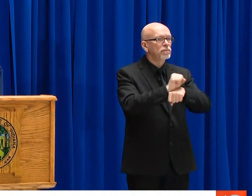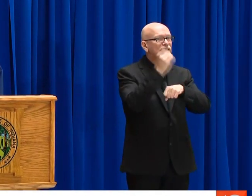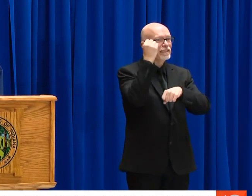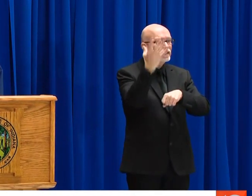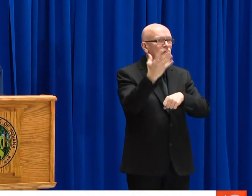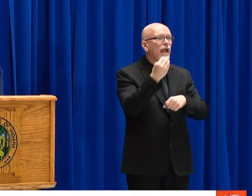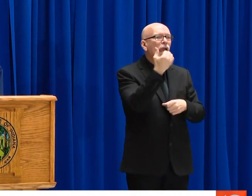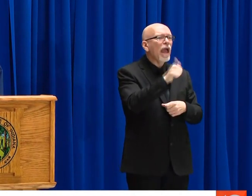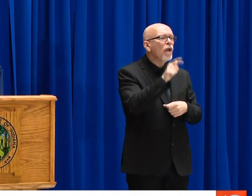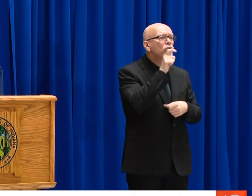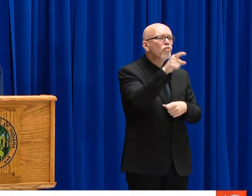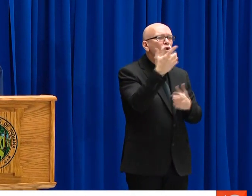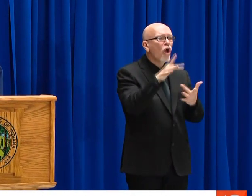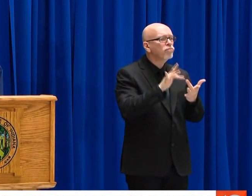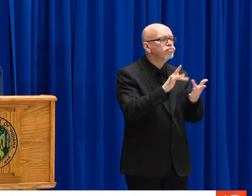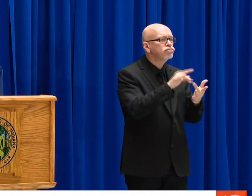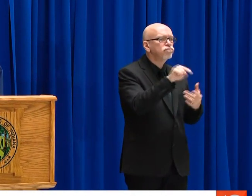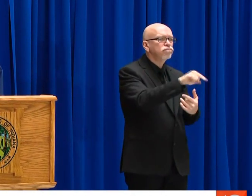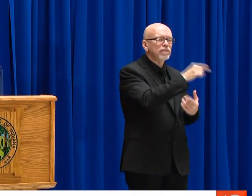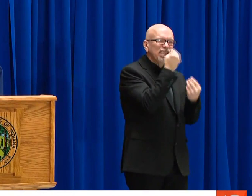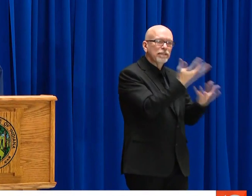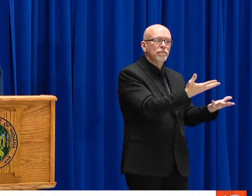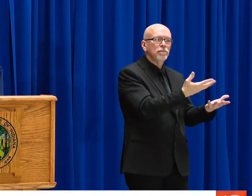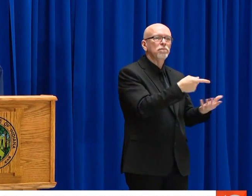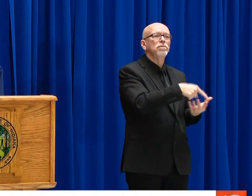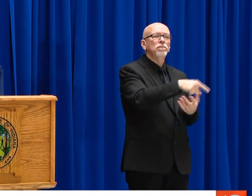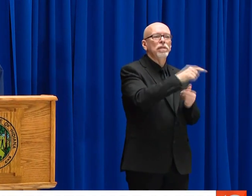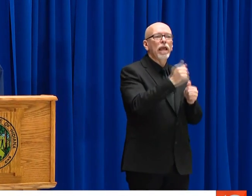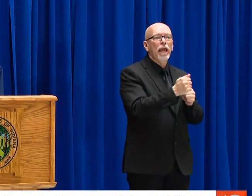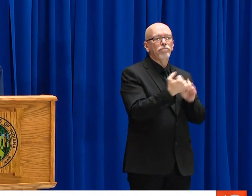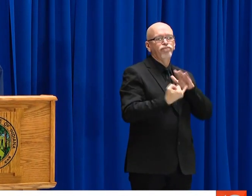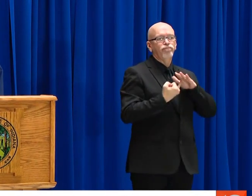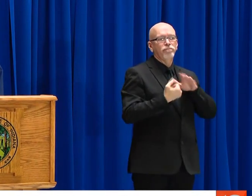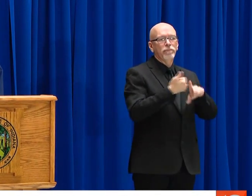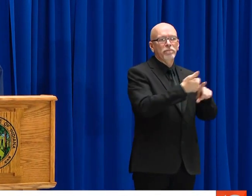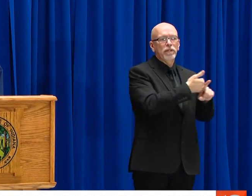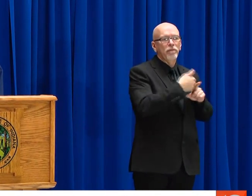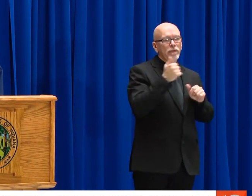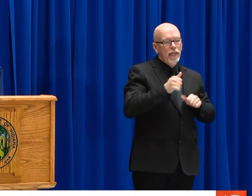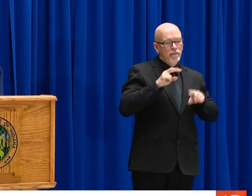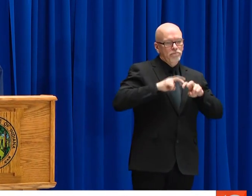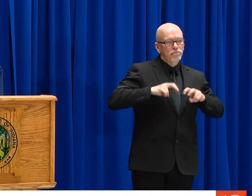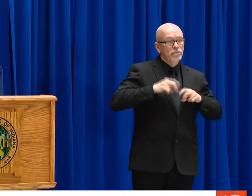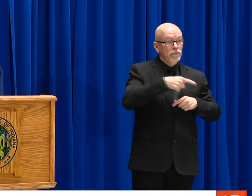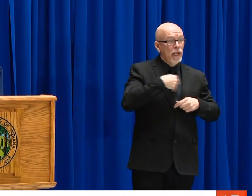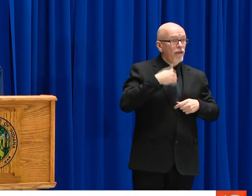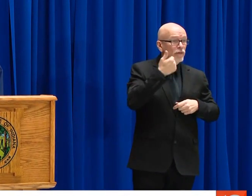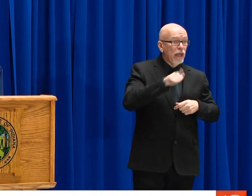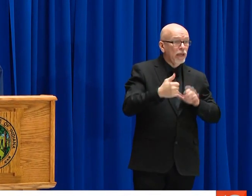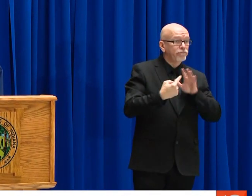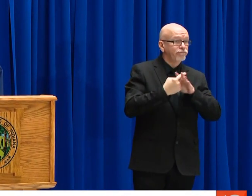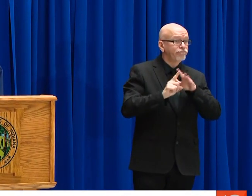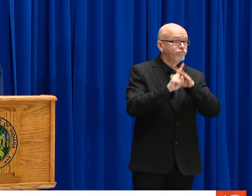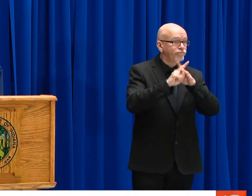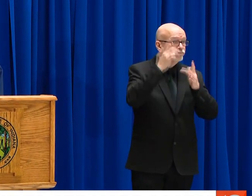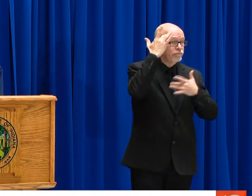OURSELVES AND FOR OUR COMMUNITIES. IF YOU TEST POSITIVE, TELL YOUR EMPLOYER AND ANYONE THAT YOU WERE IN CLOSE CONTACT WITH SO